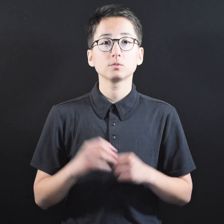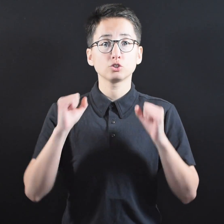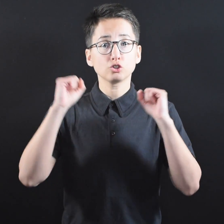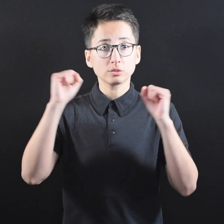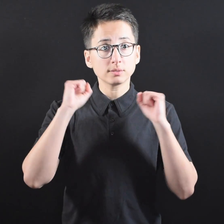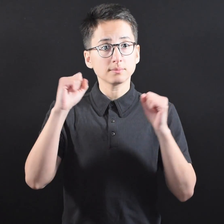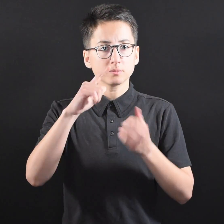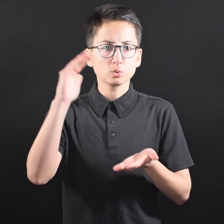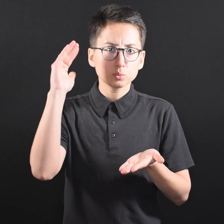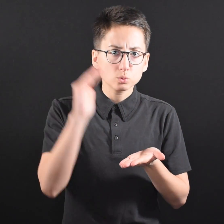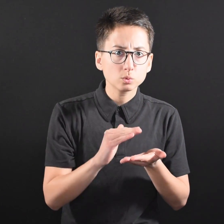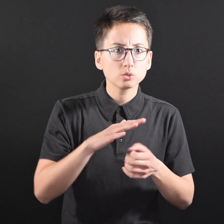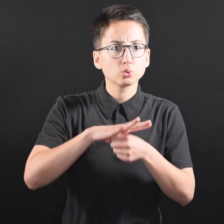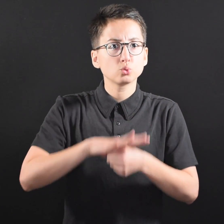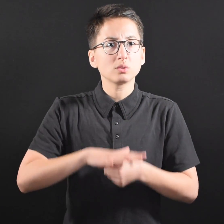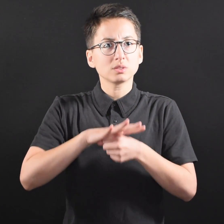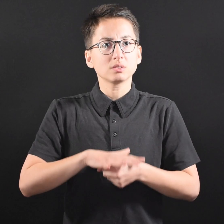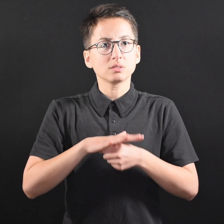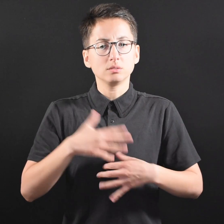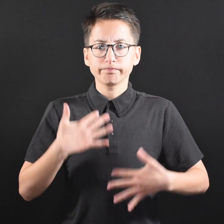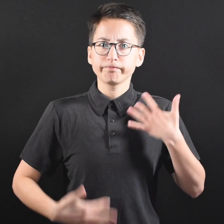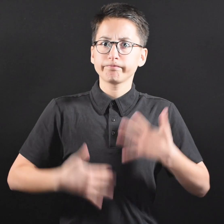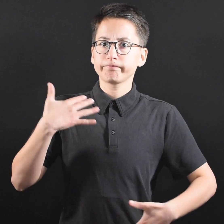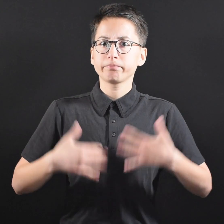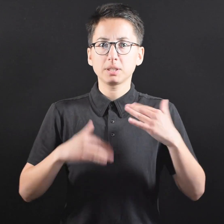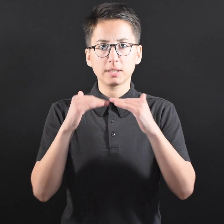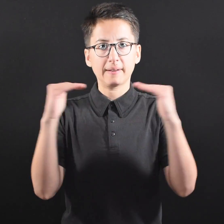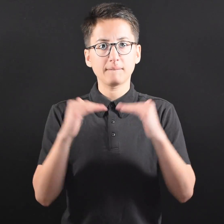Exercise reduces levels of the body's stress hormones.